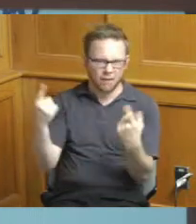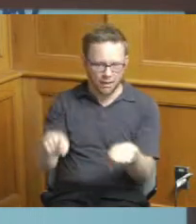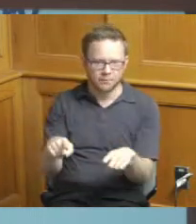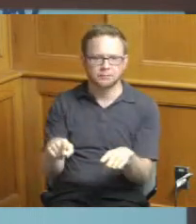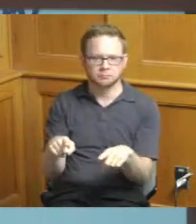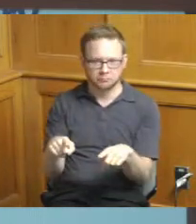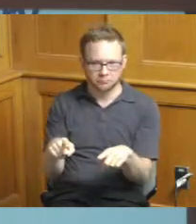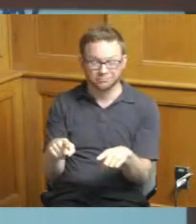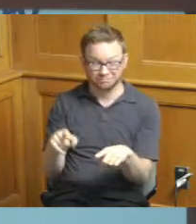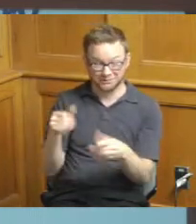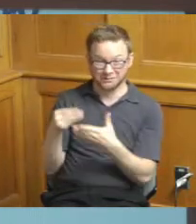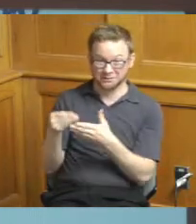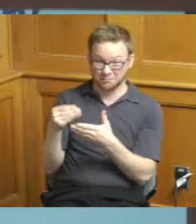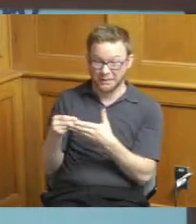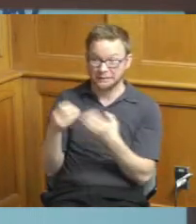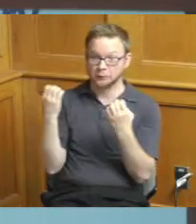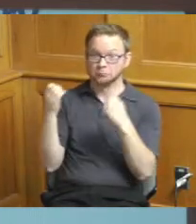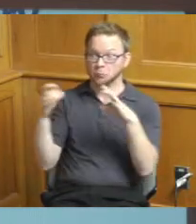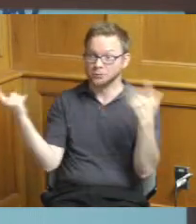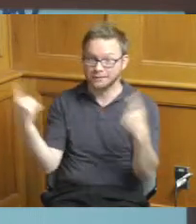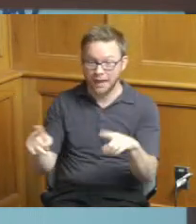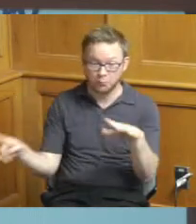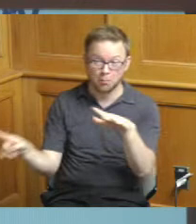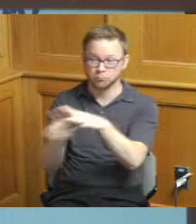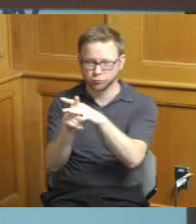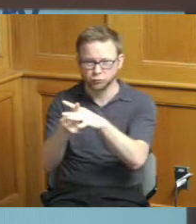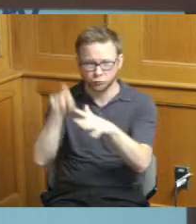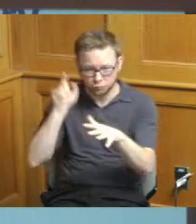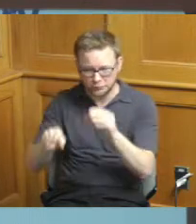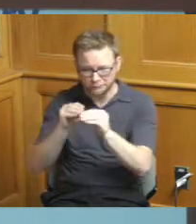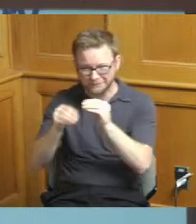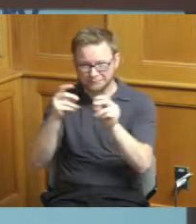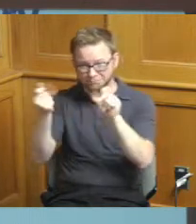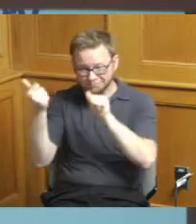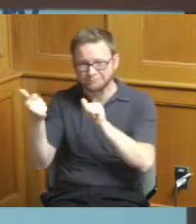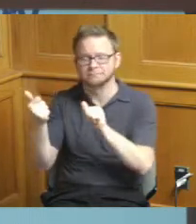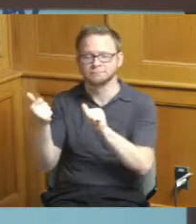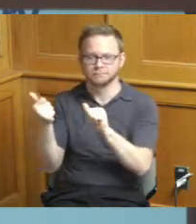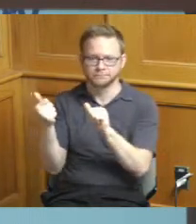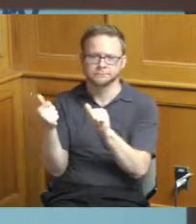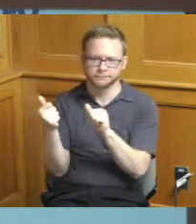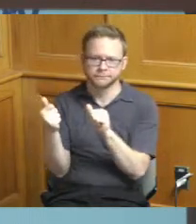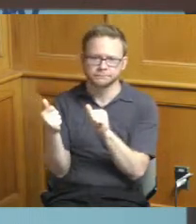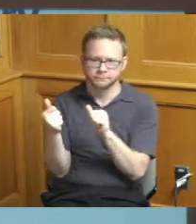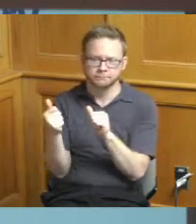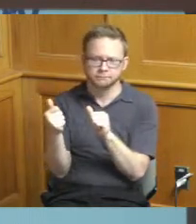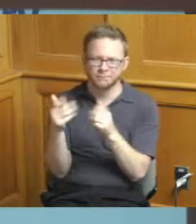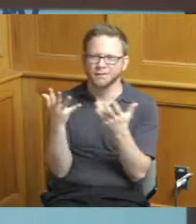lot of that money on our emergency sewer repairs so we've had you know we have various emergencies